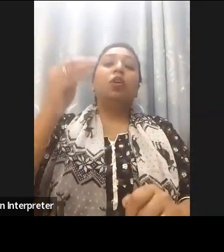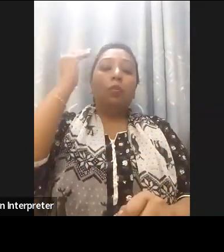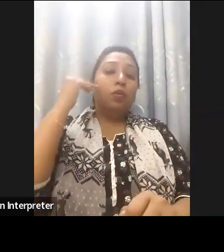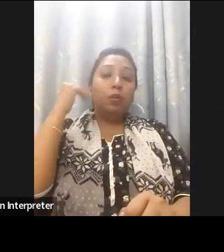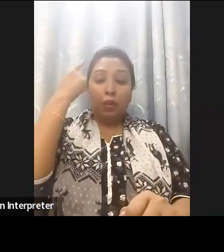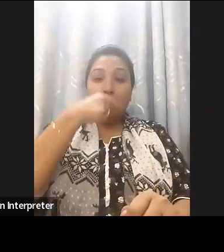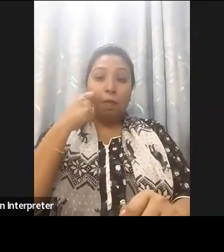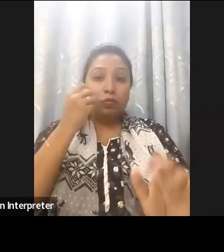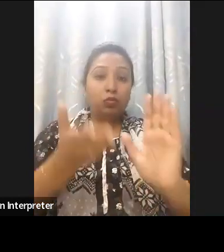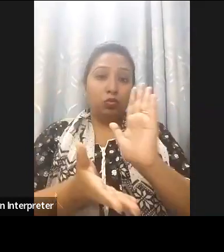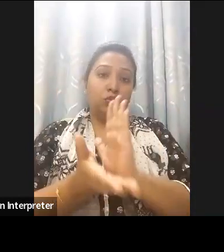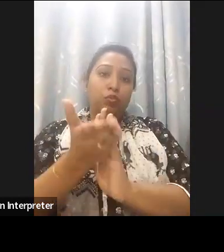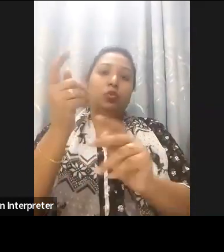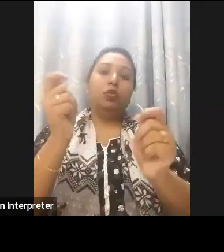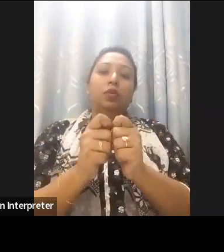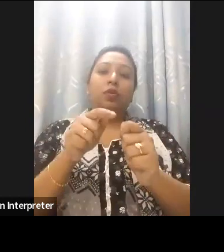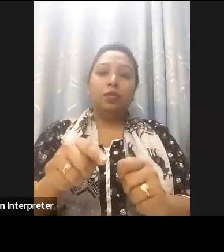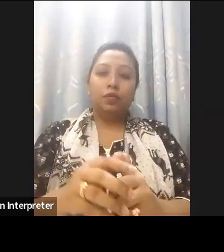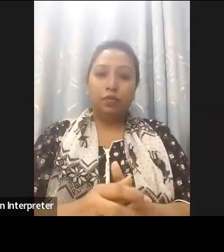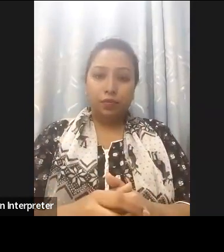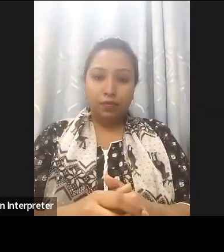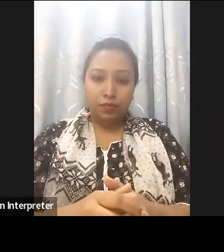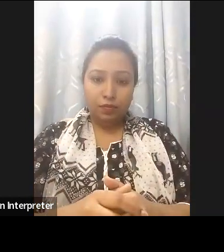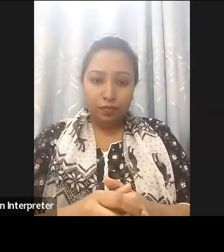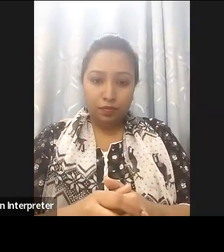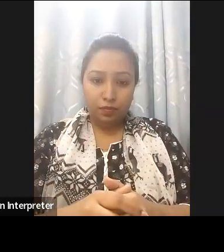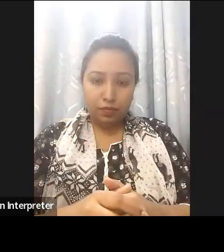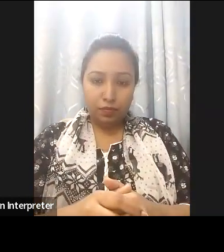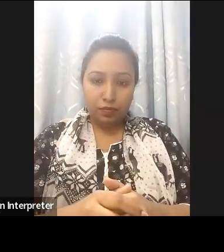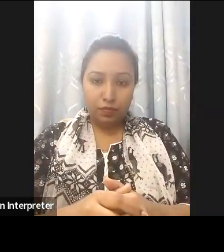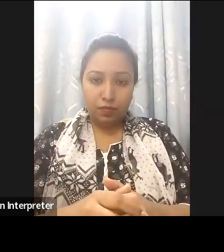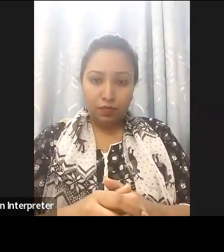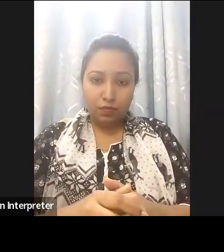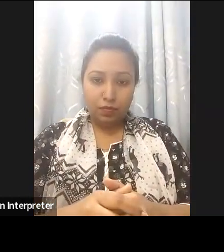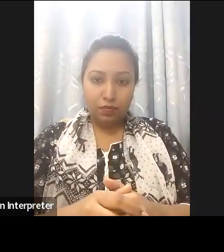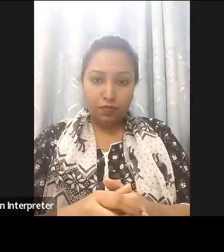The recently approved Digital Services and web designing guidelines for inclusive accessibility